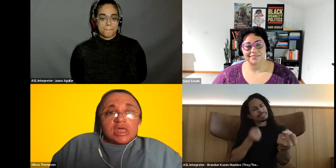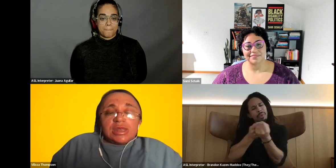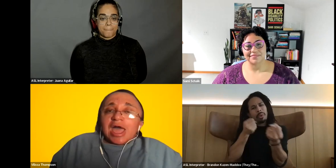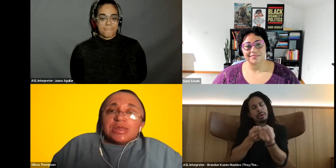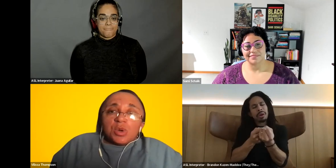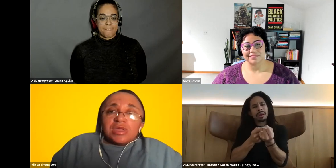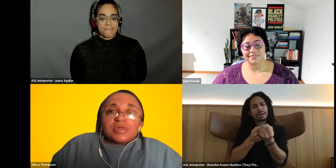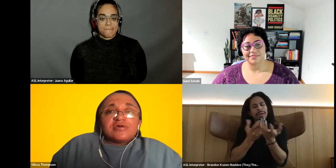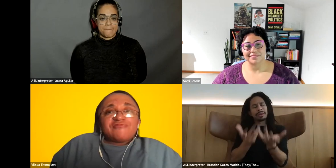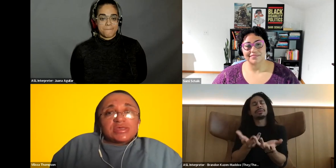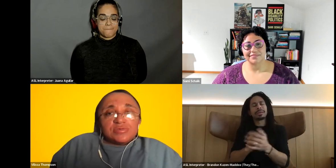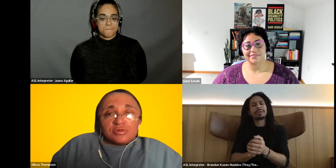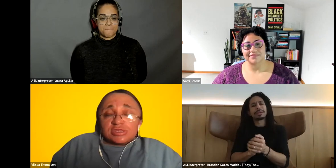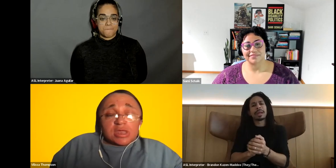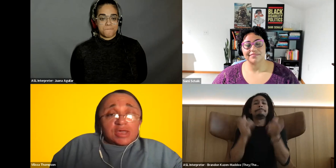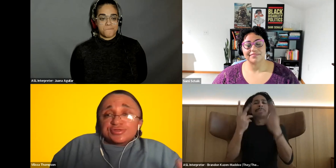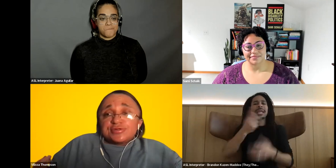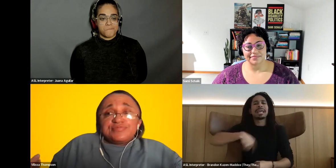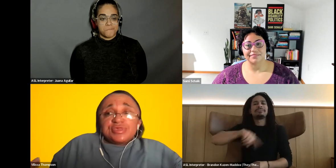Vilissa Thompson: not knowing but then find a community, and honestly.